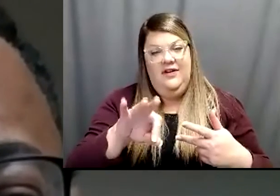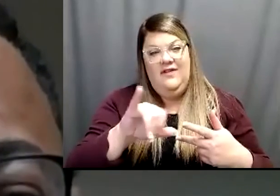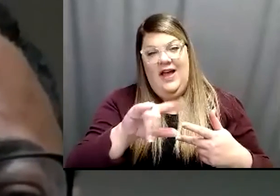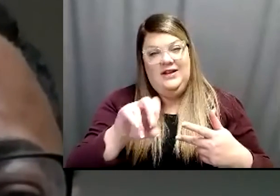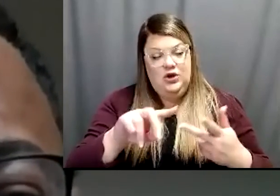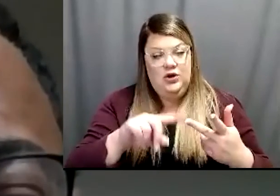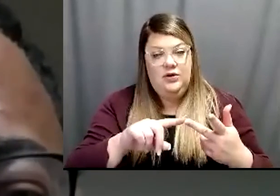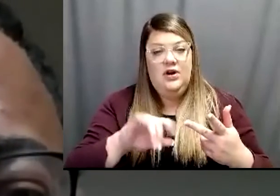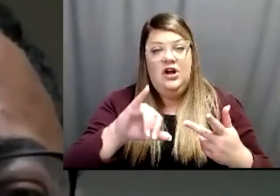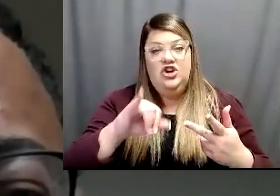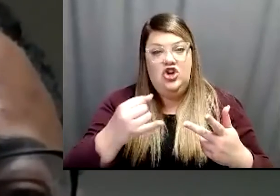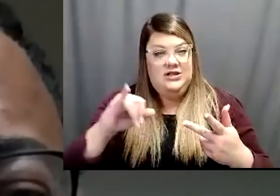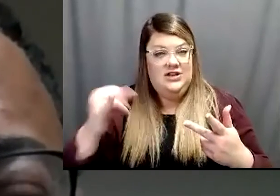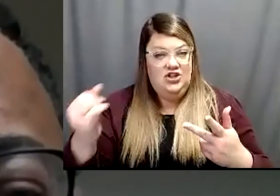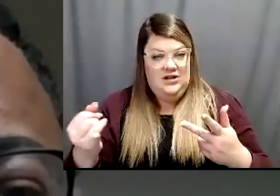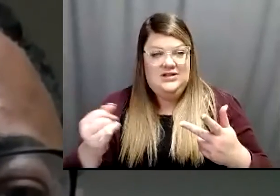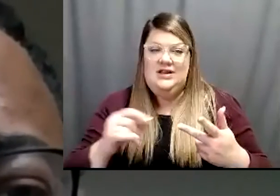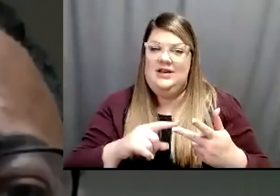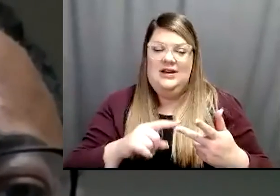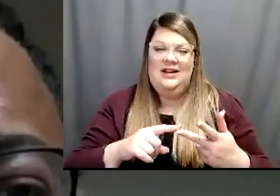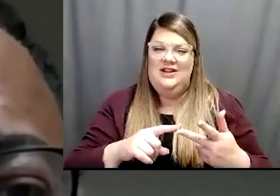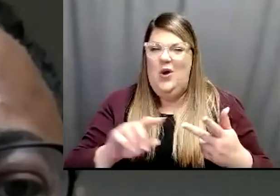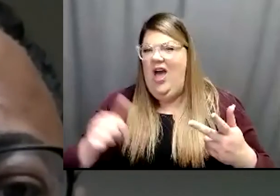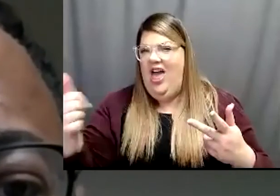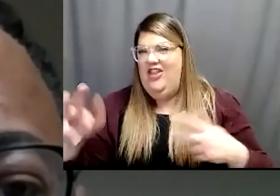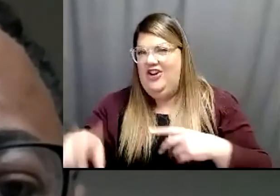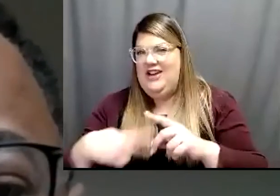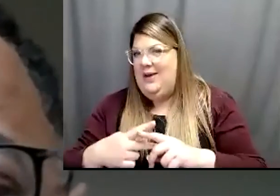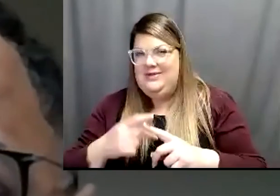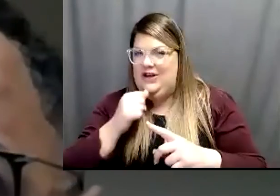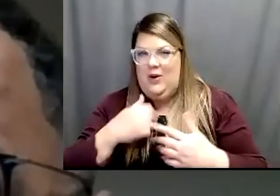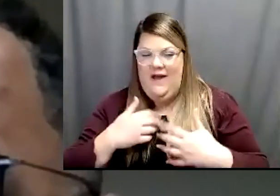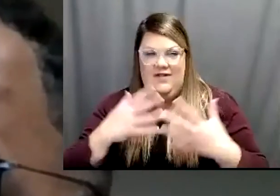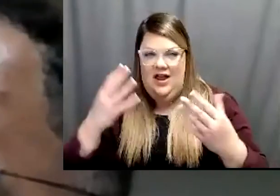lot of data on on other vaccines who aren't get given here. You know, there have been